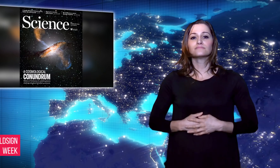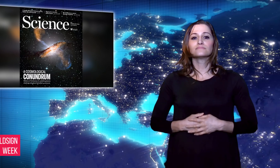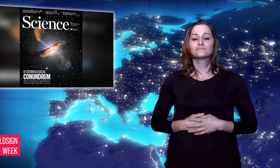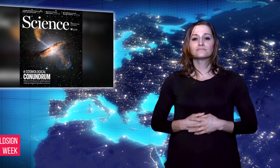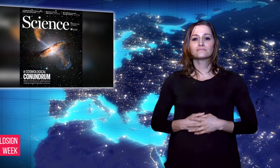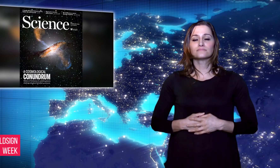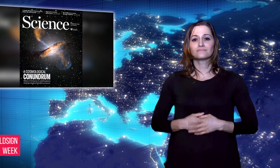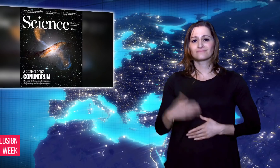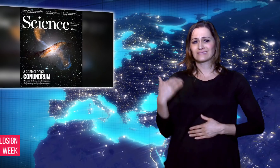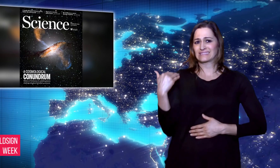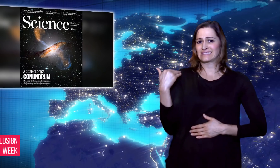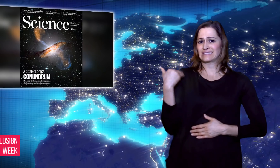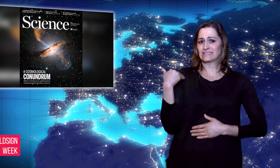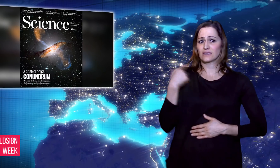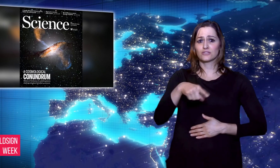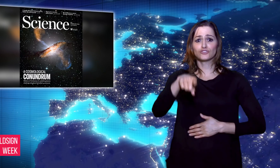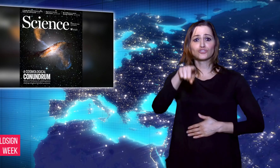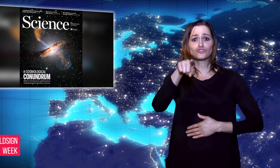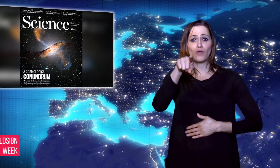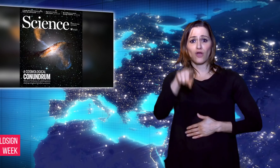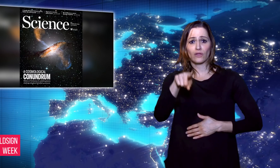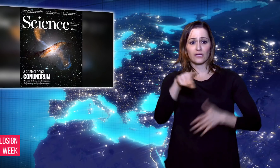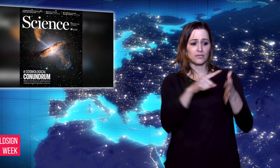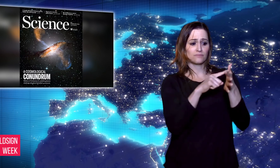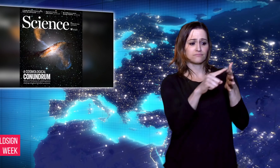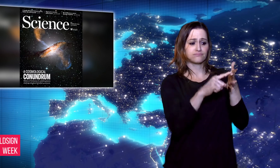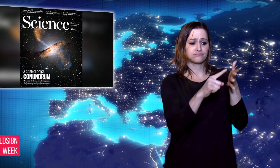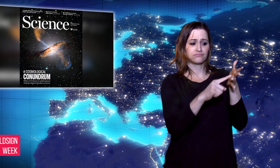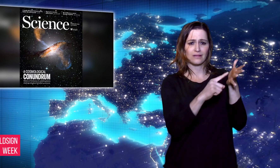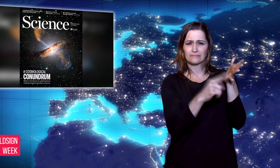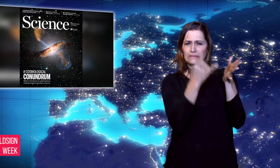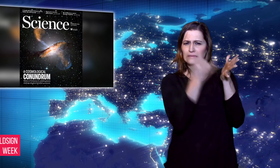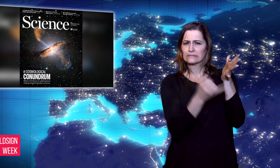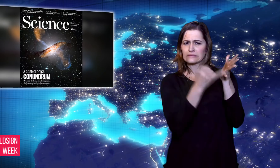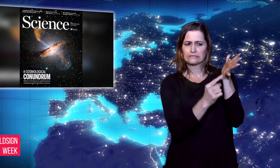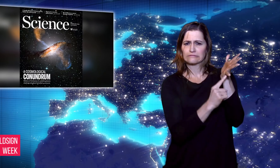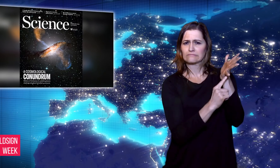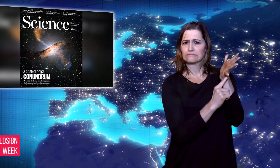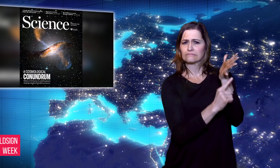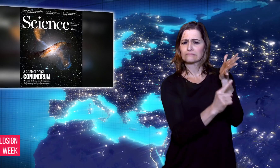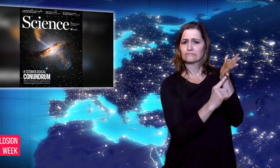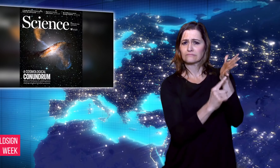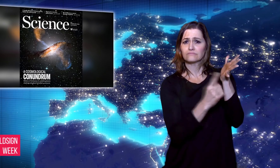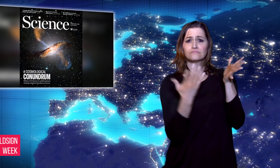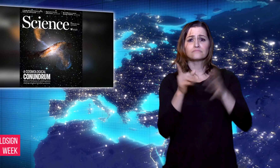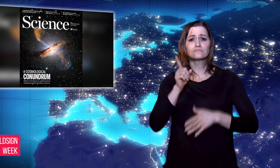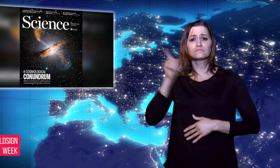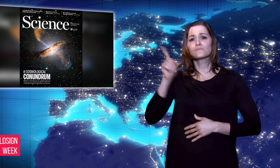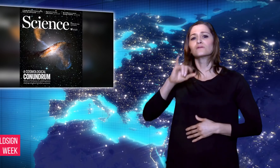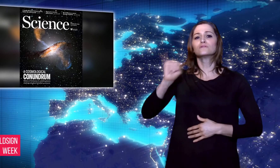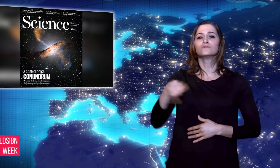In late January, scientists at John